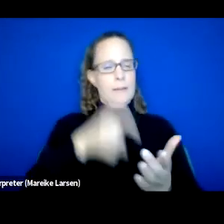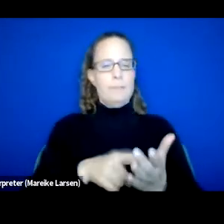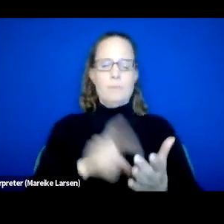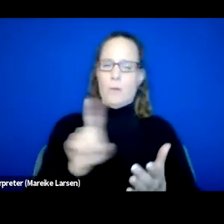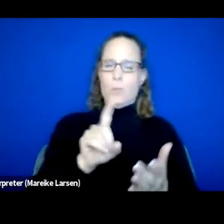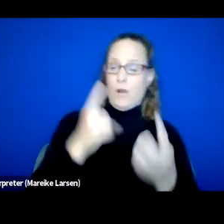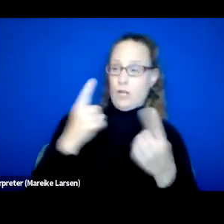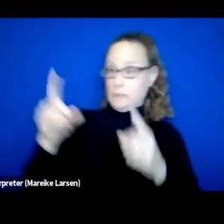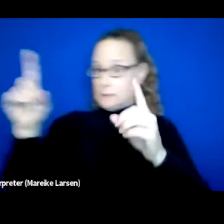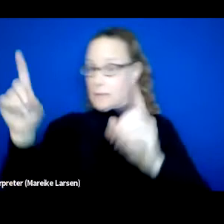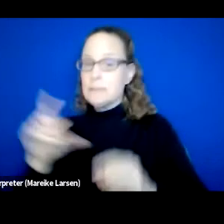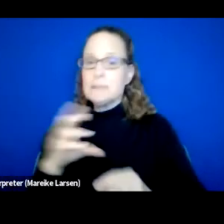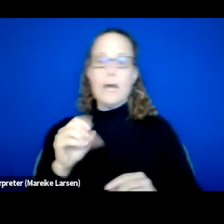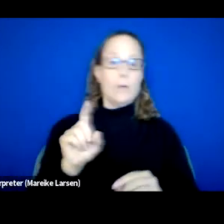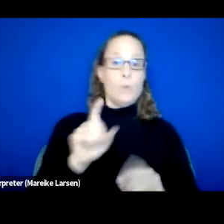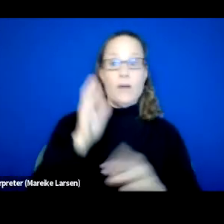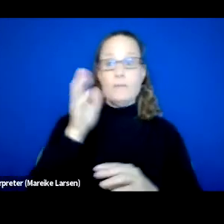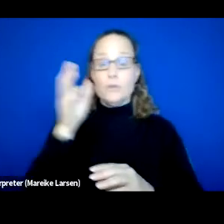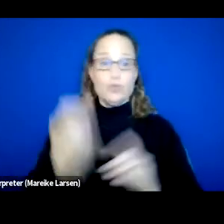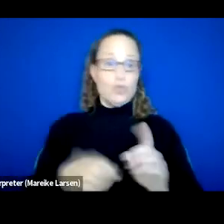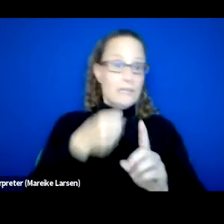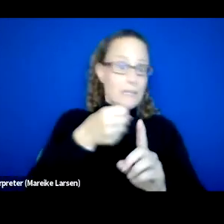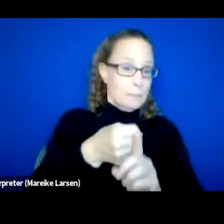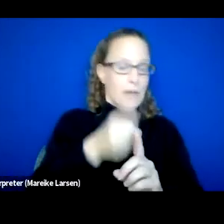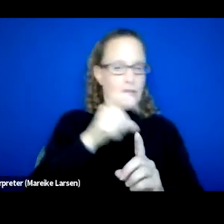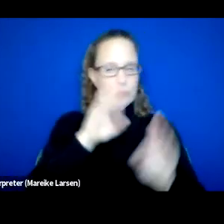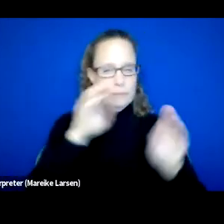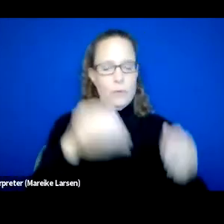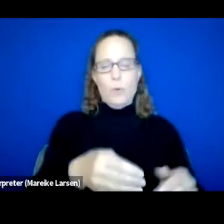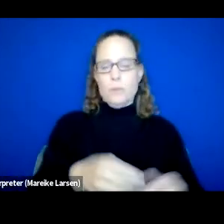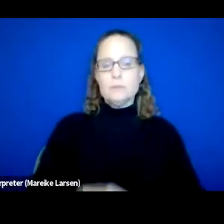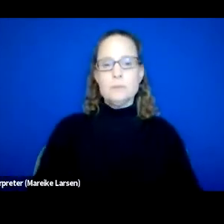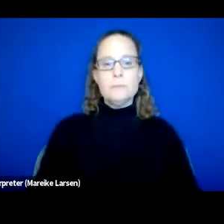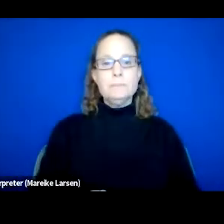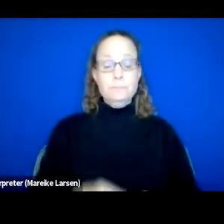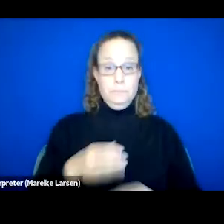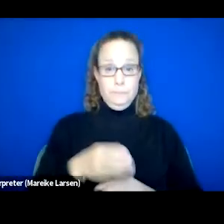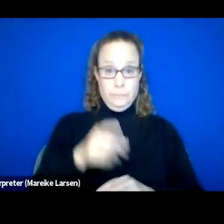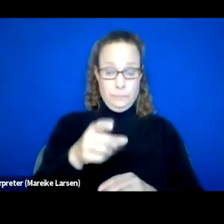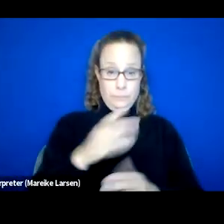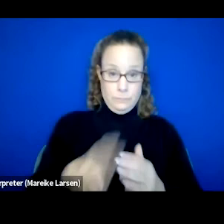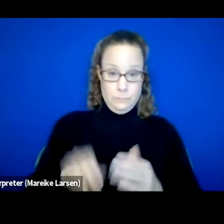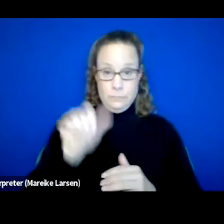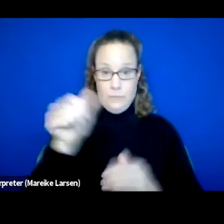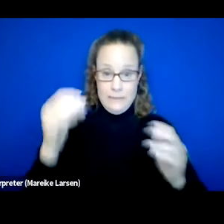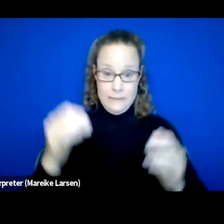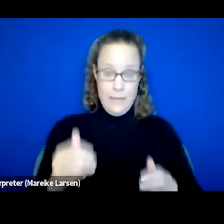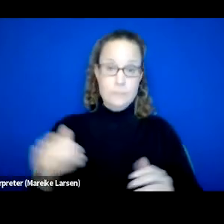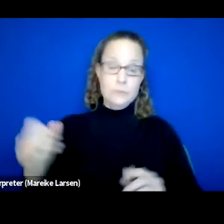and where future impact assessment efforts should be focused. So once you've completed the 10 steps, we kind of go back and repeat,